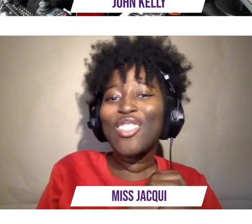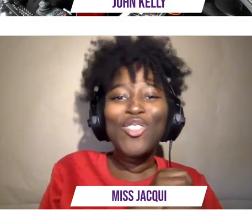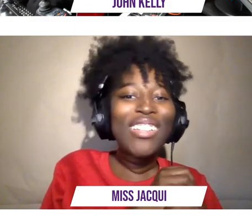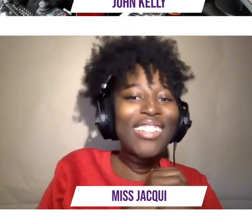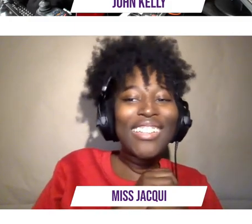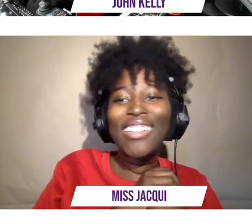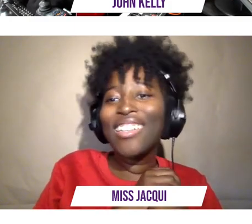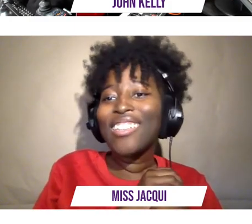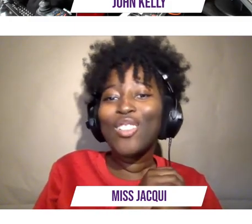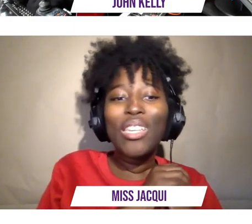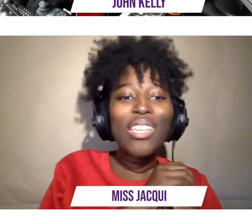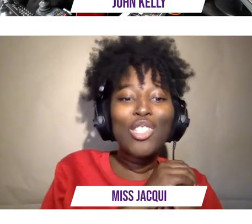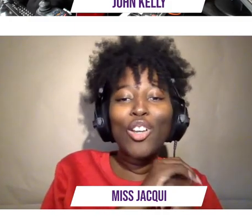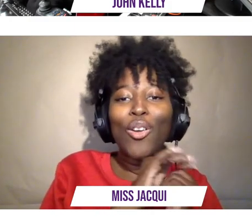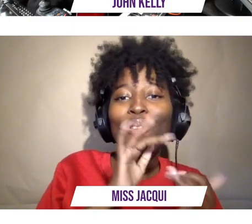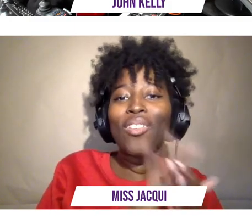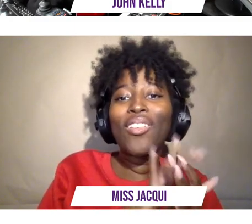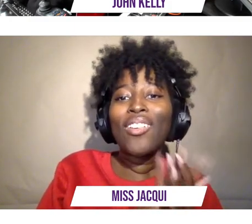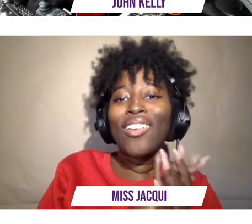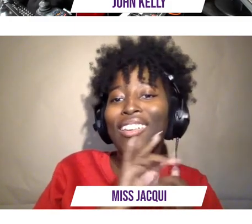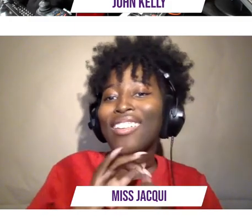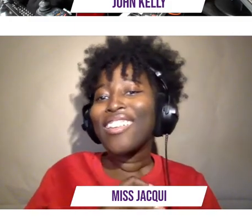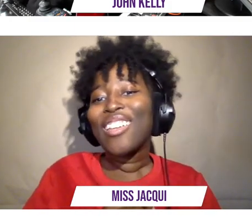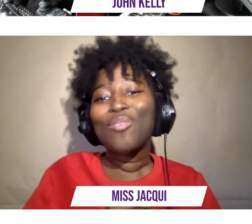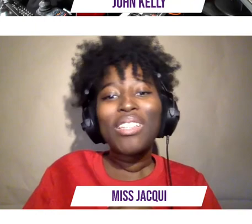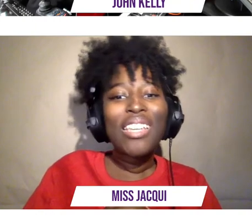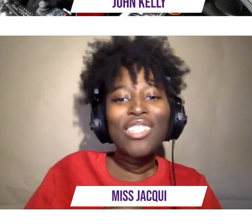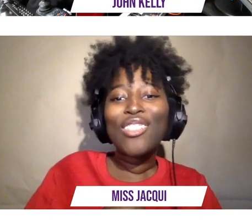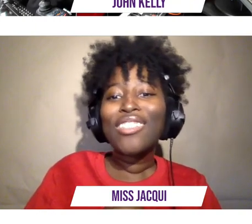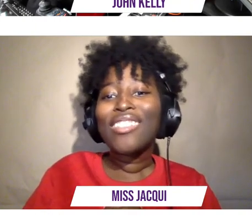over 40 years ago when expectations wrote so high